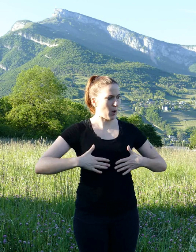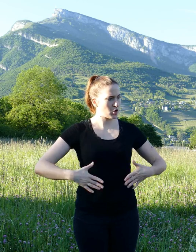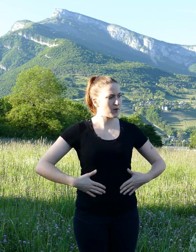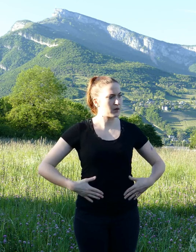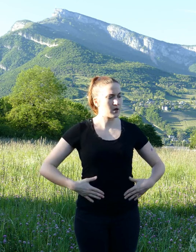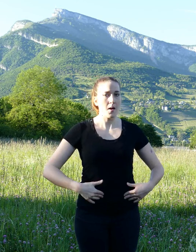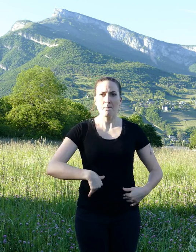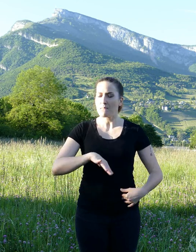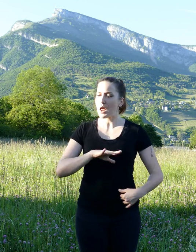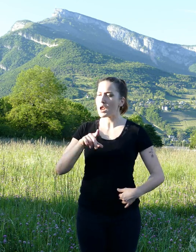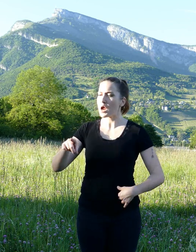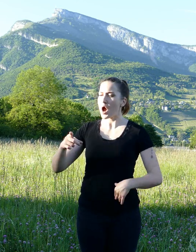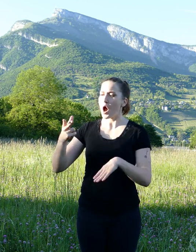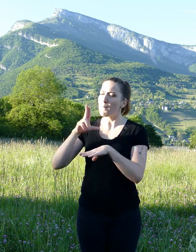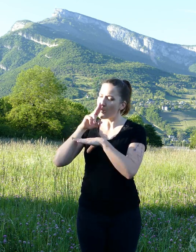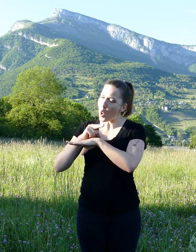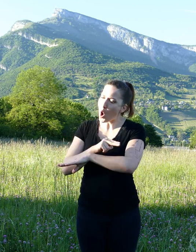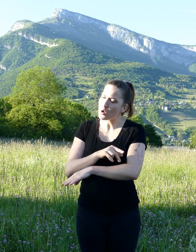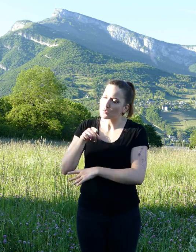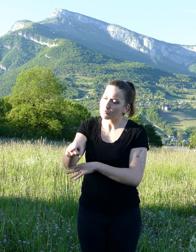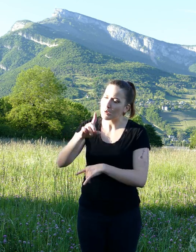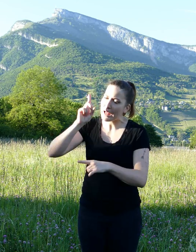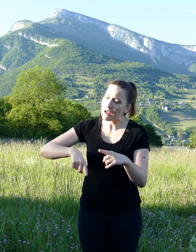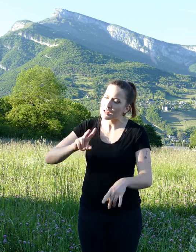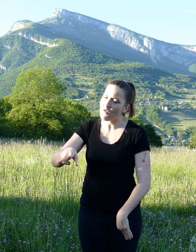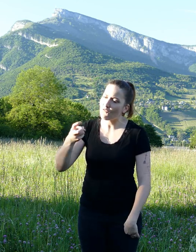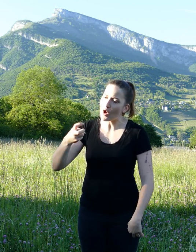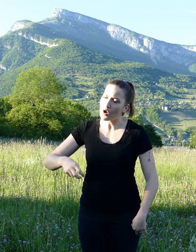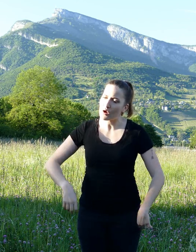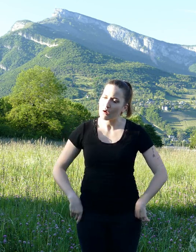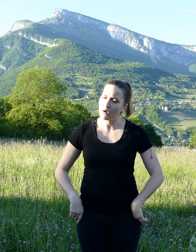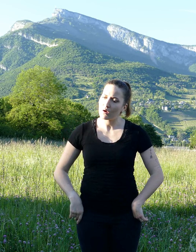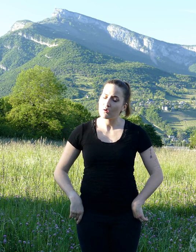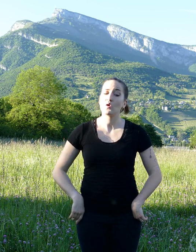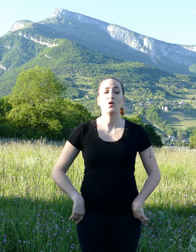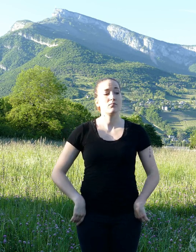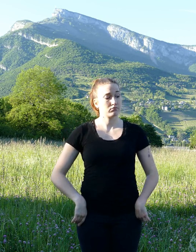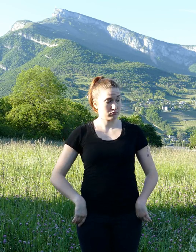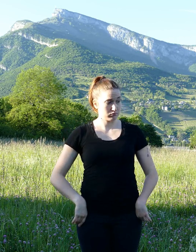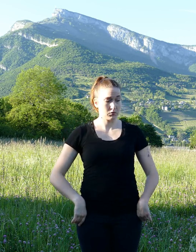should not have acted as he did. Therefore, I suggest for the sake of peace,